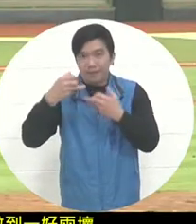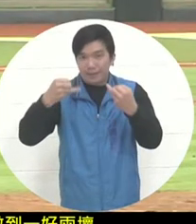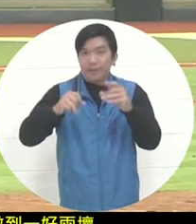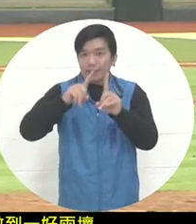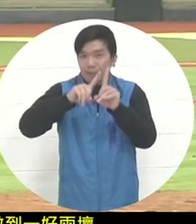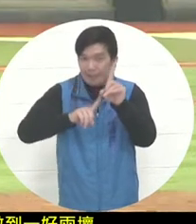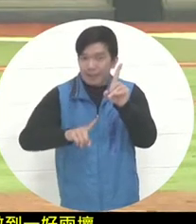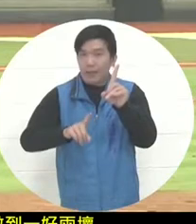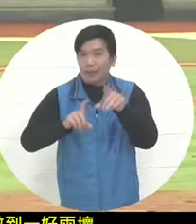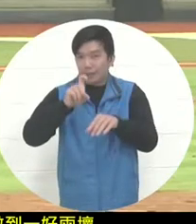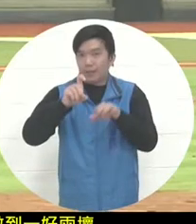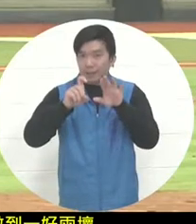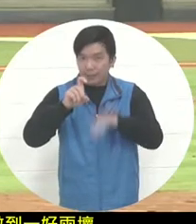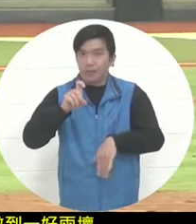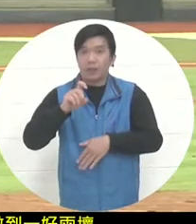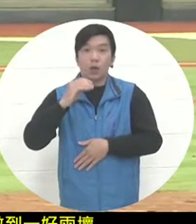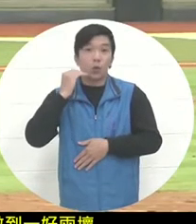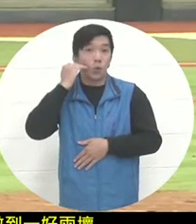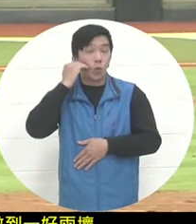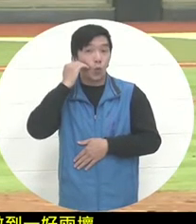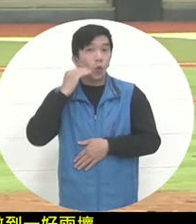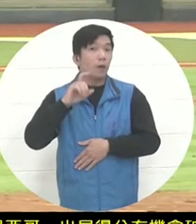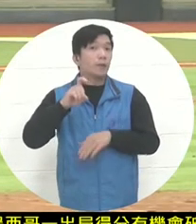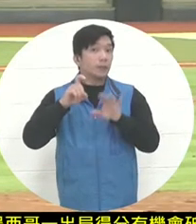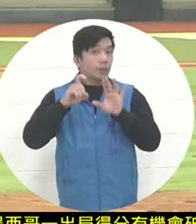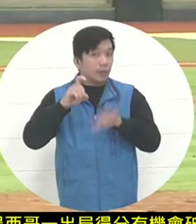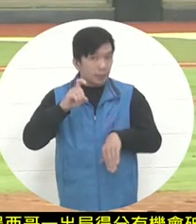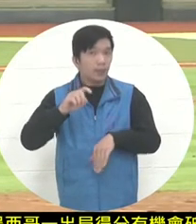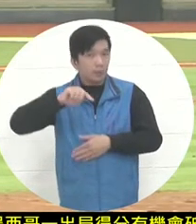so that the game can continue. This space for progress, Xue Pei